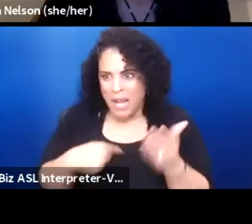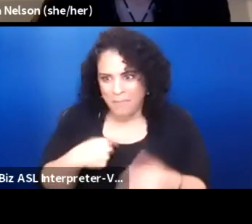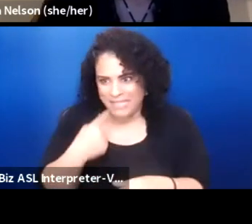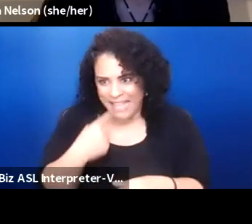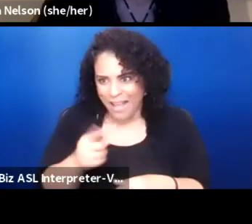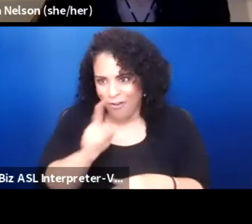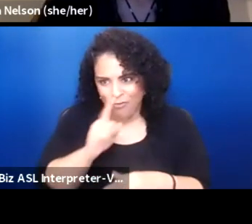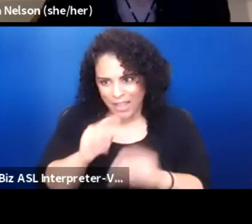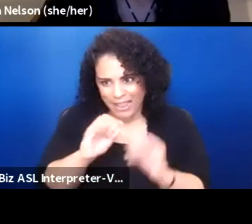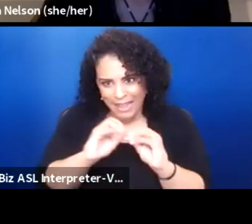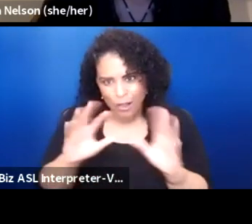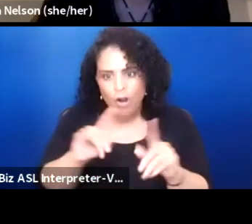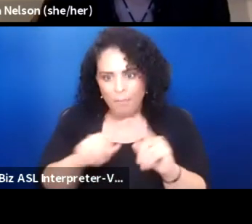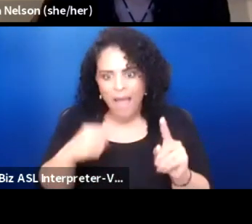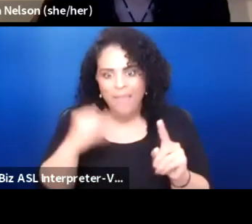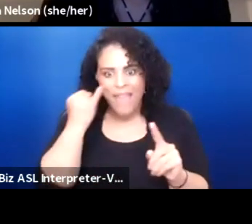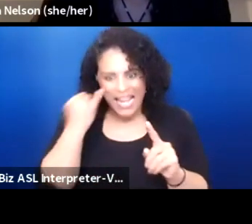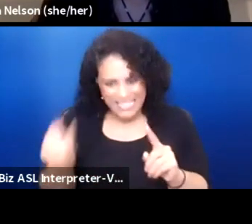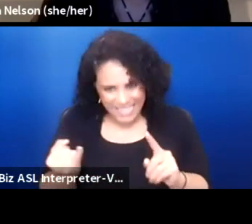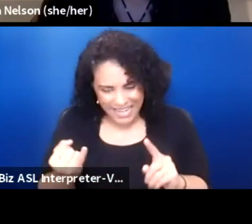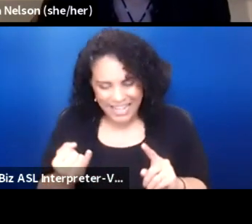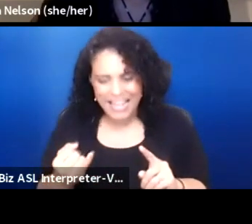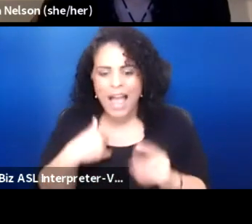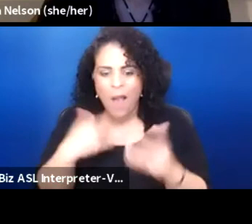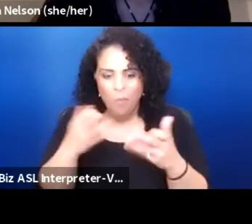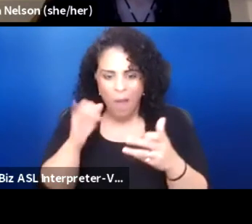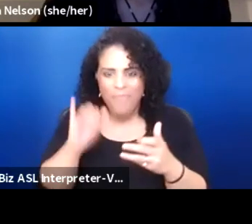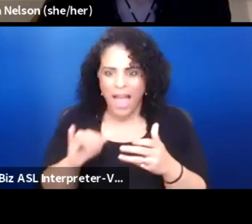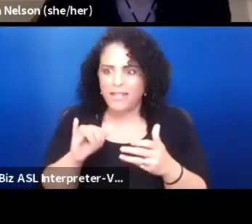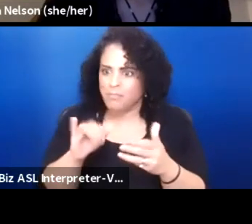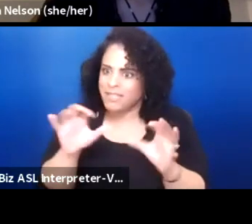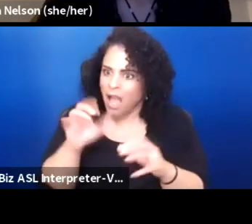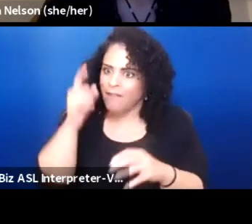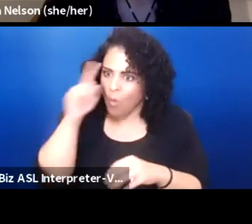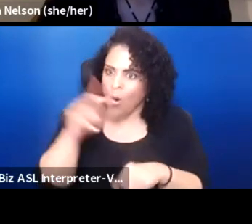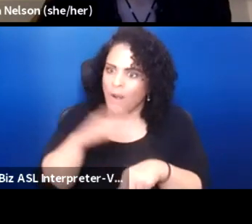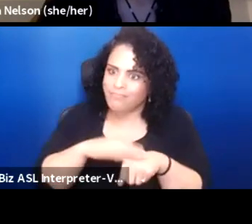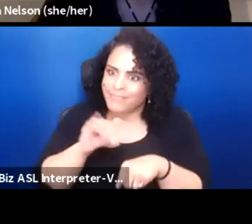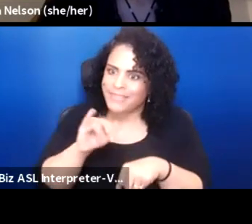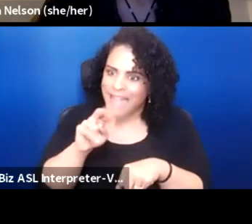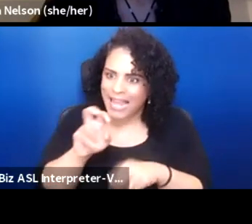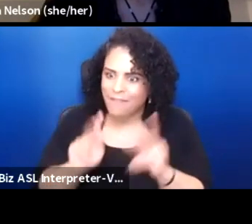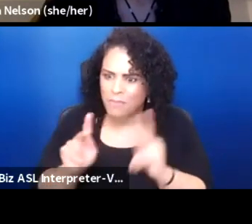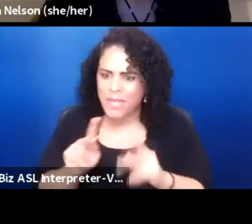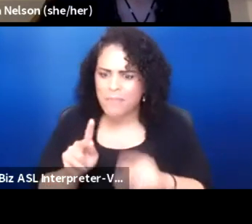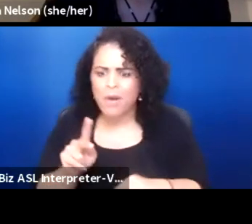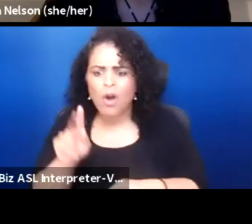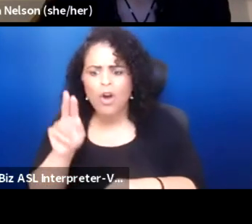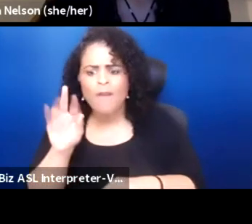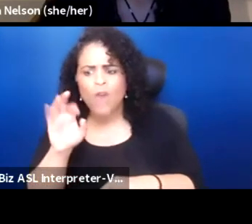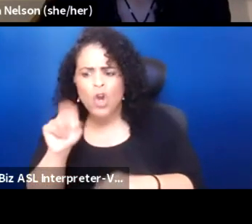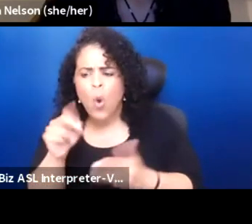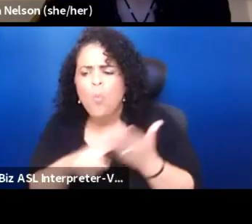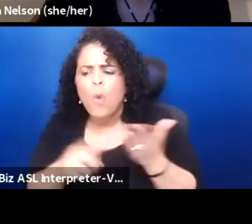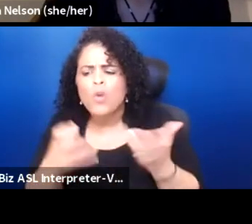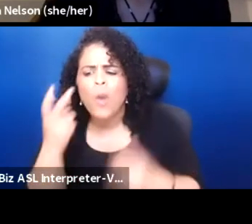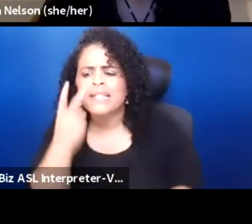but the idea that I want this to be done for native people and... What do you want to see?